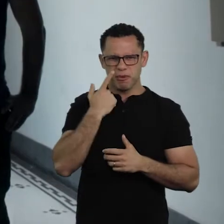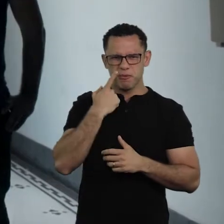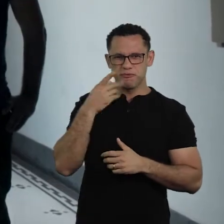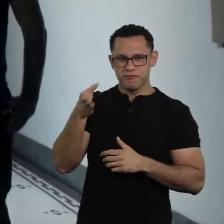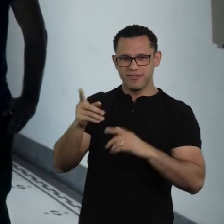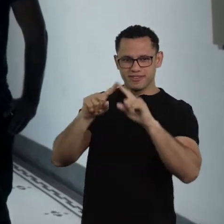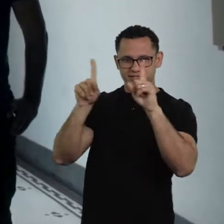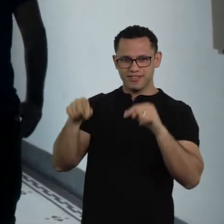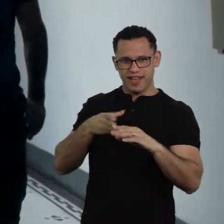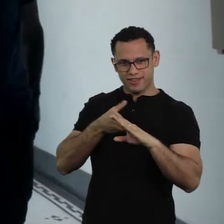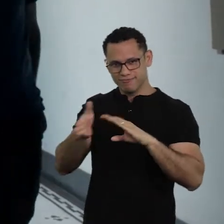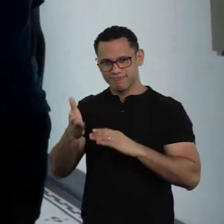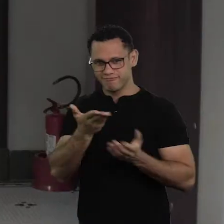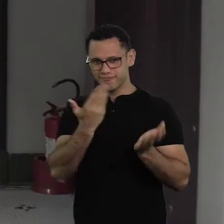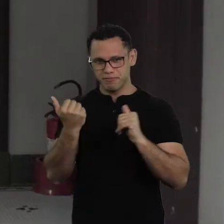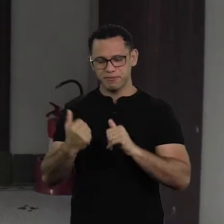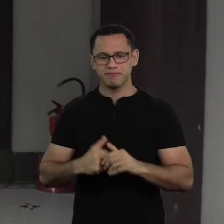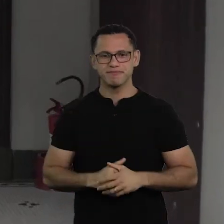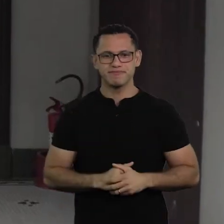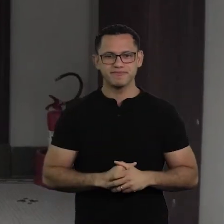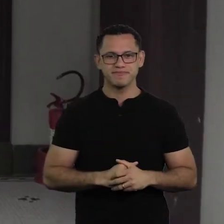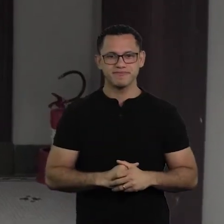Shall we see the Luiz Gama room?